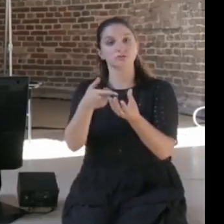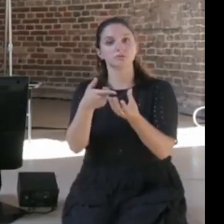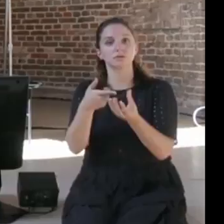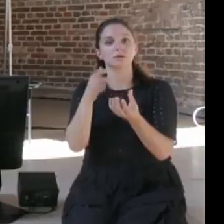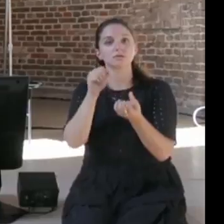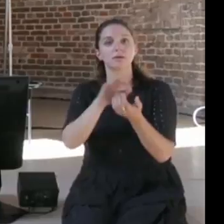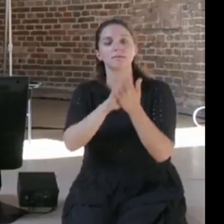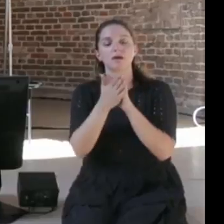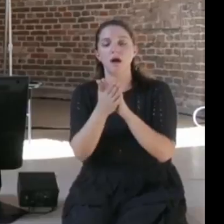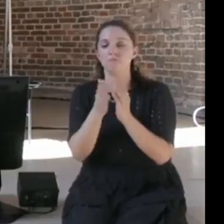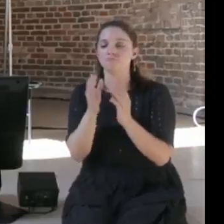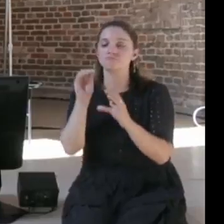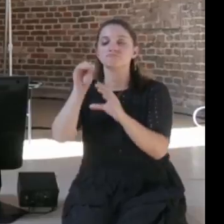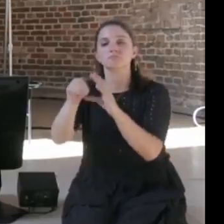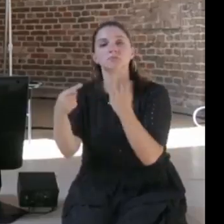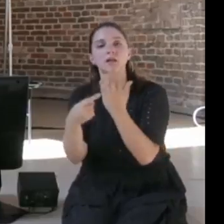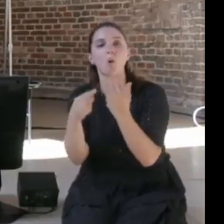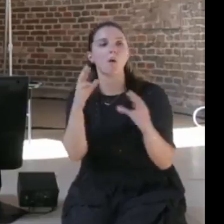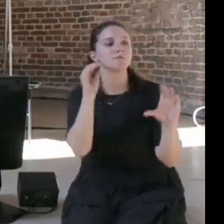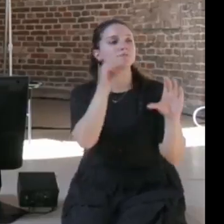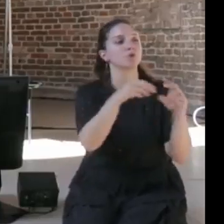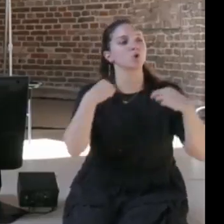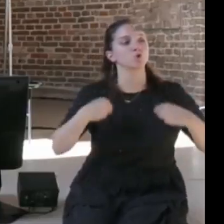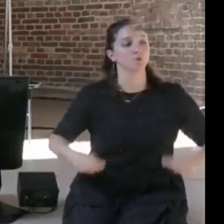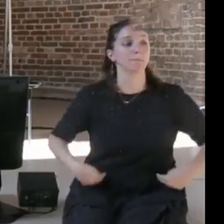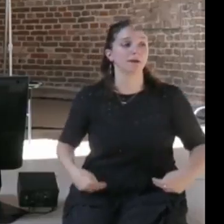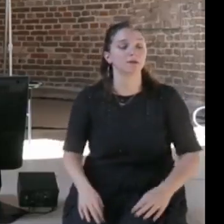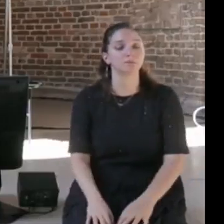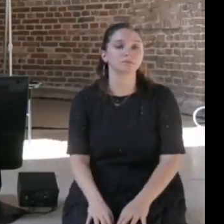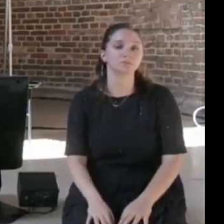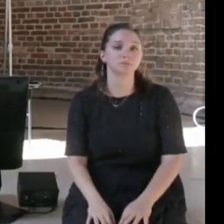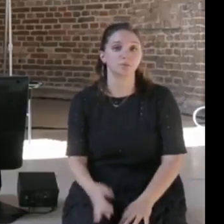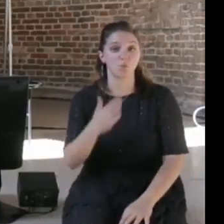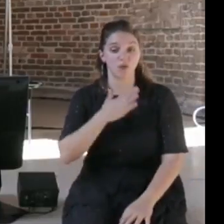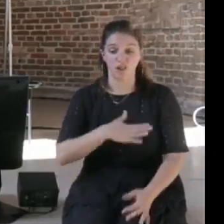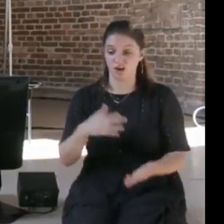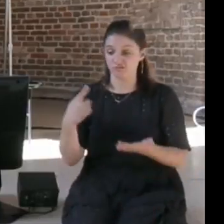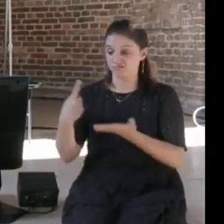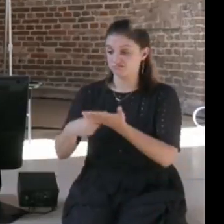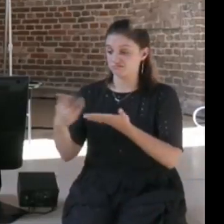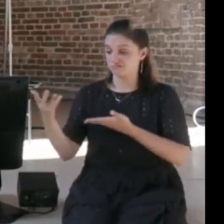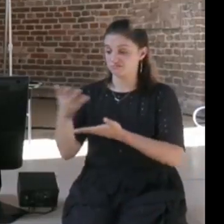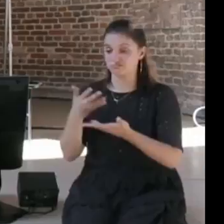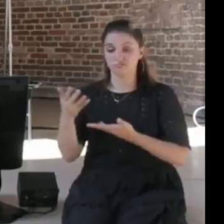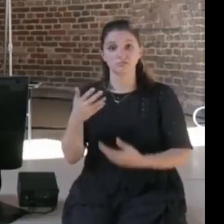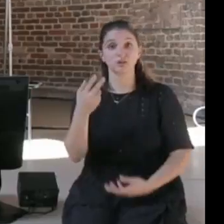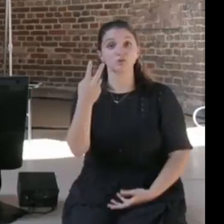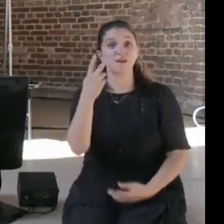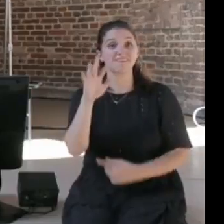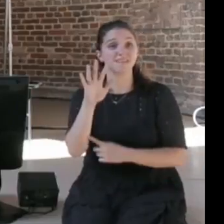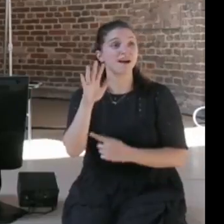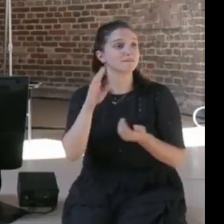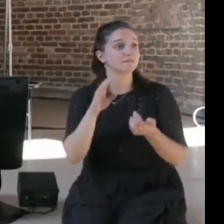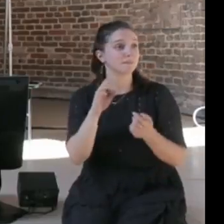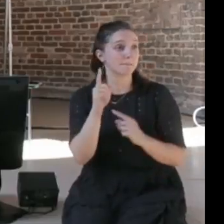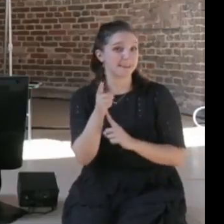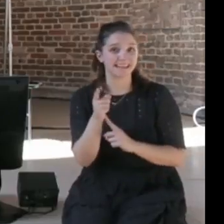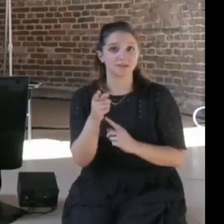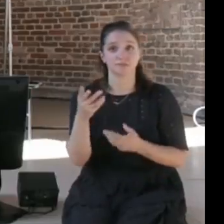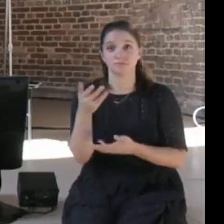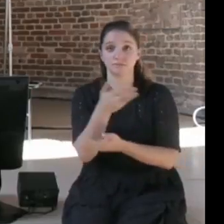human systems with, so I want to spend the next 25 or so minutes exploring some of the